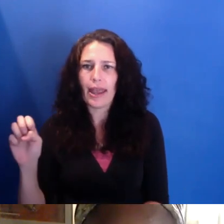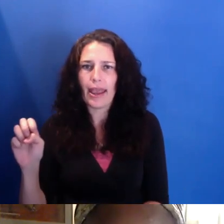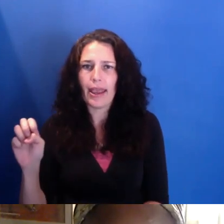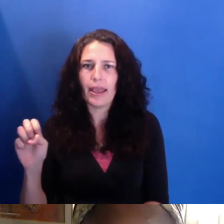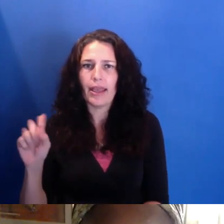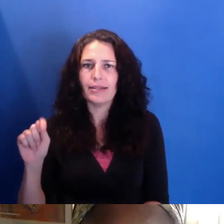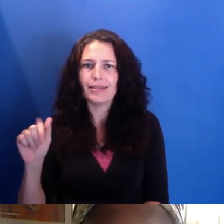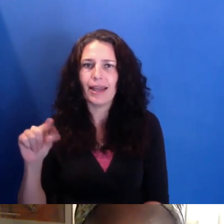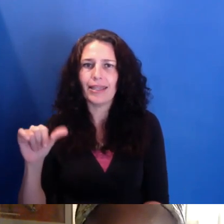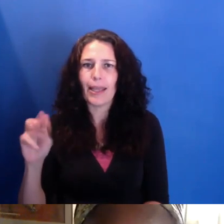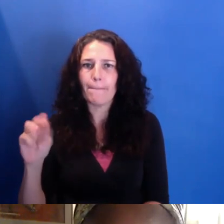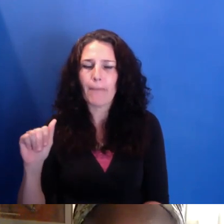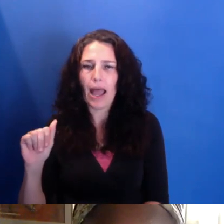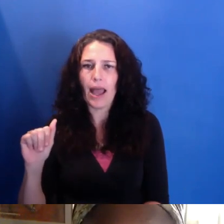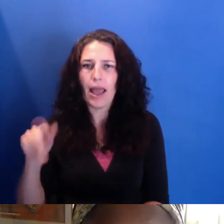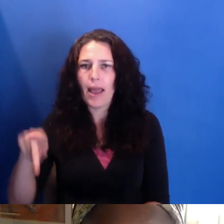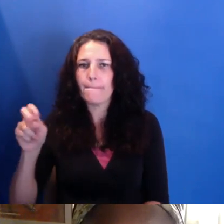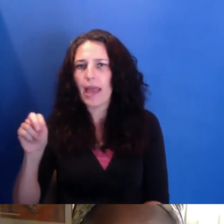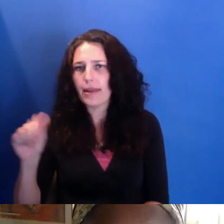you know, sort of guided that program.